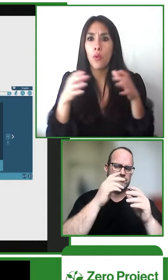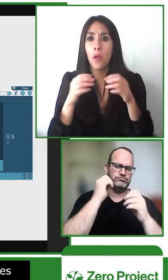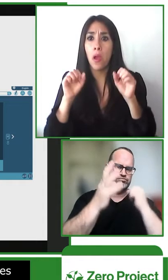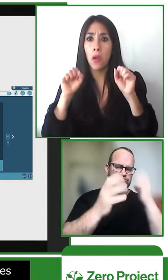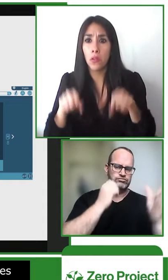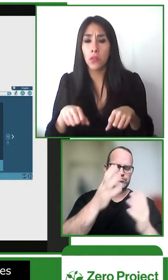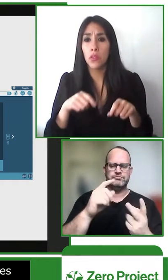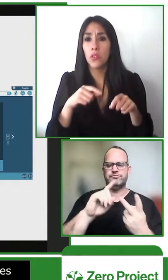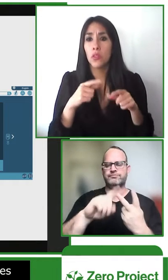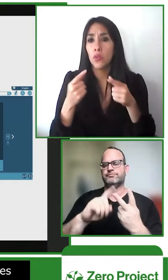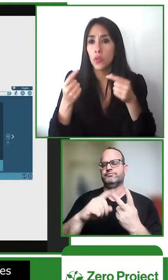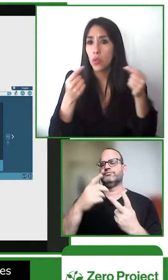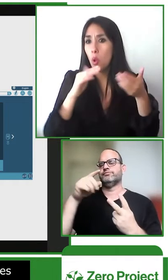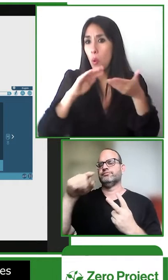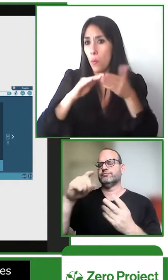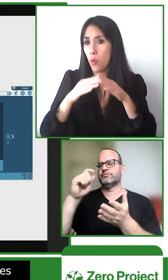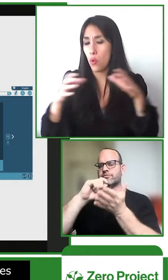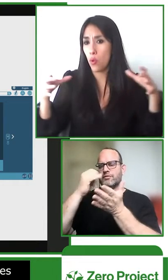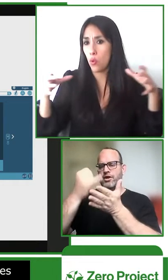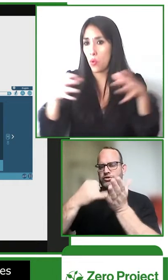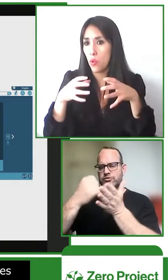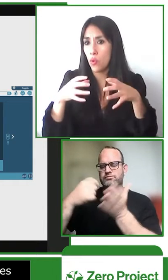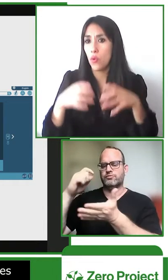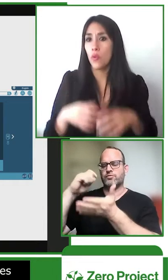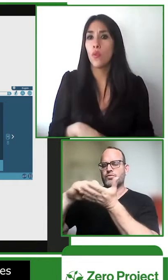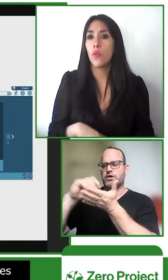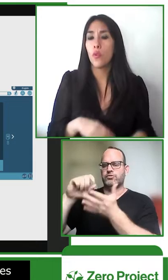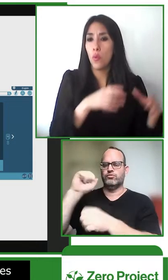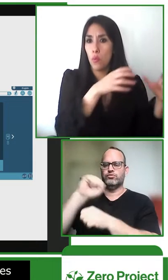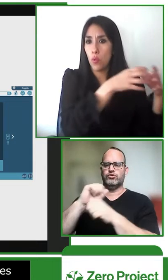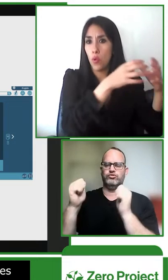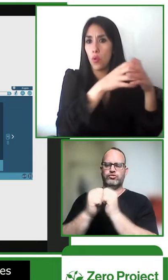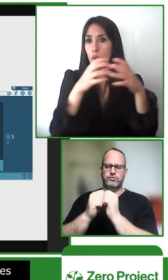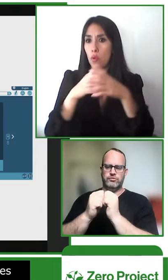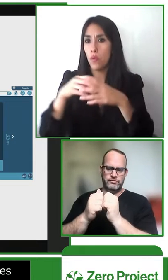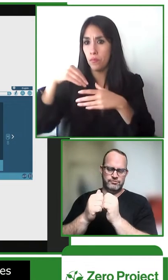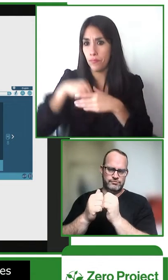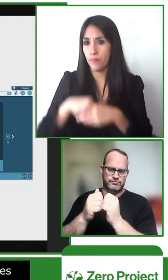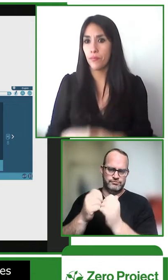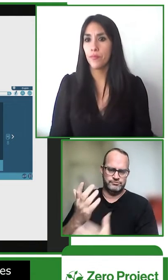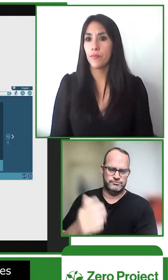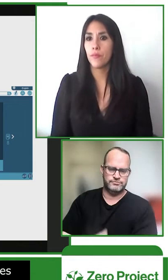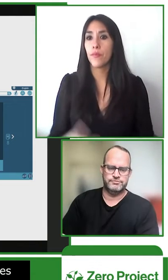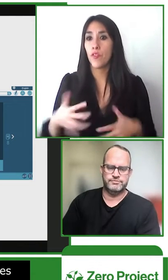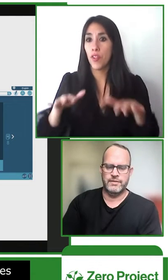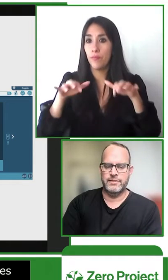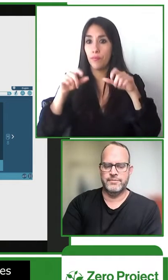different individuals it can be signed storytellers it can be illustrators or authors and all